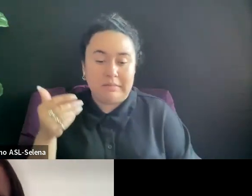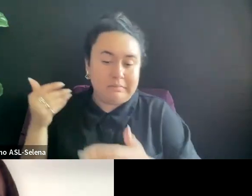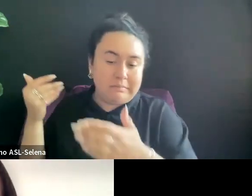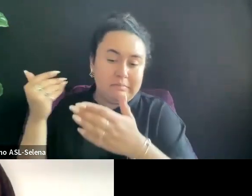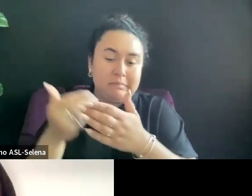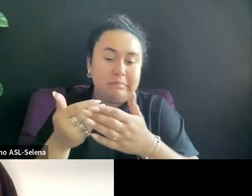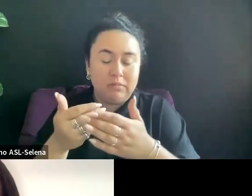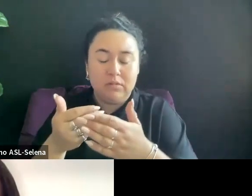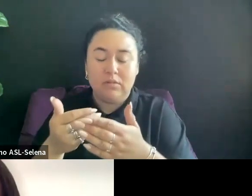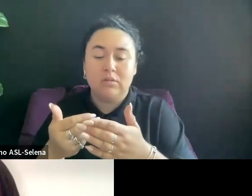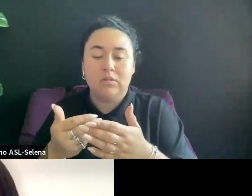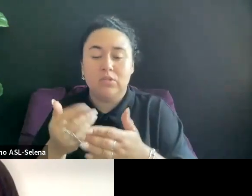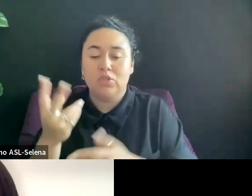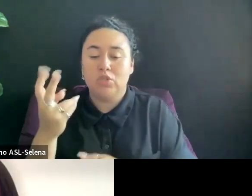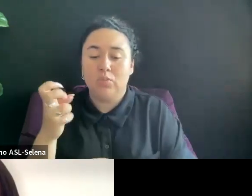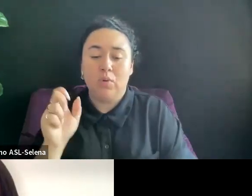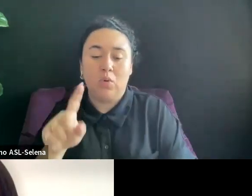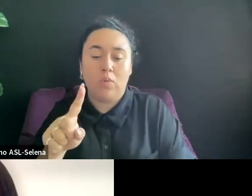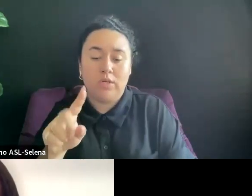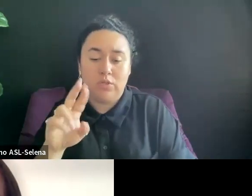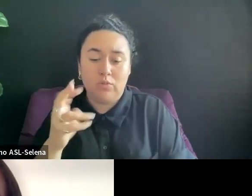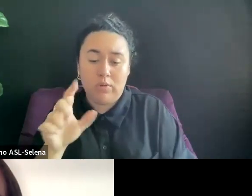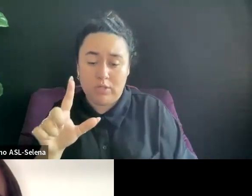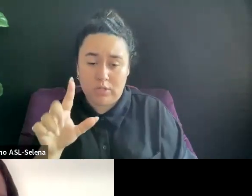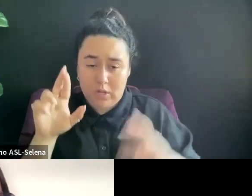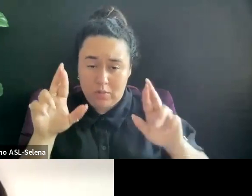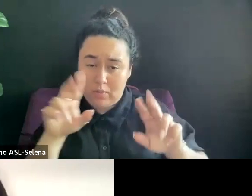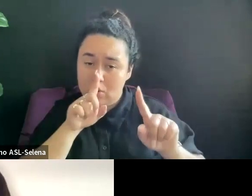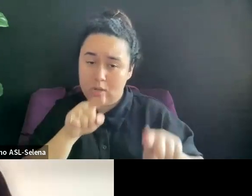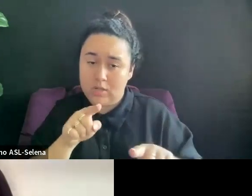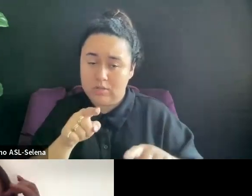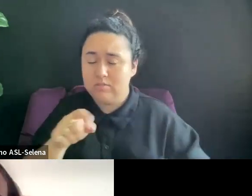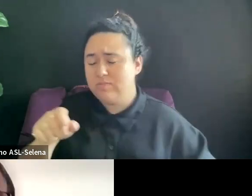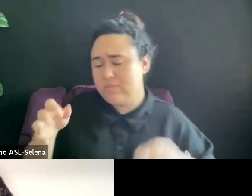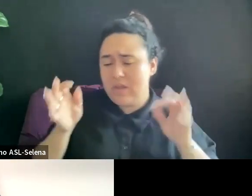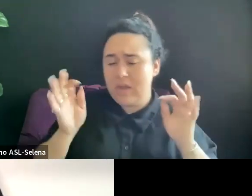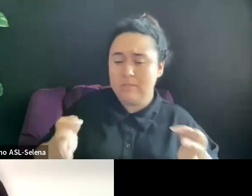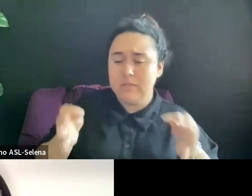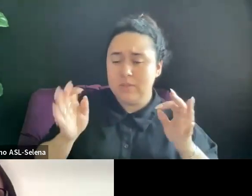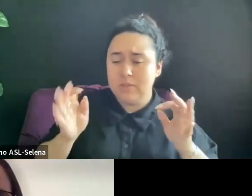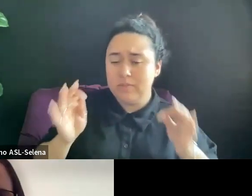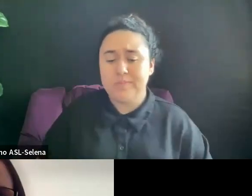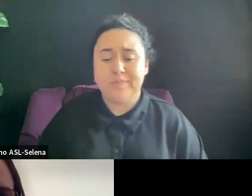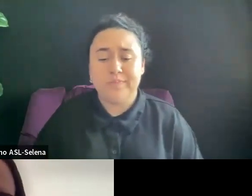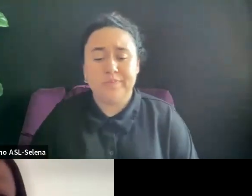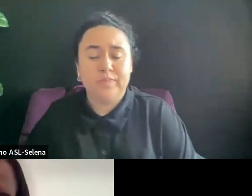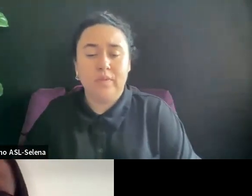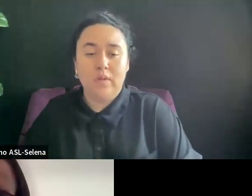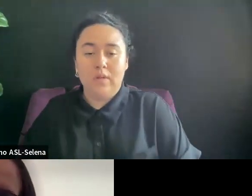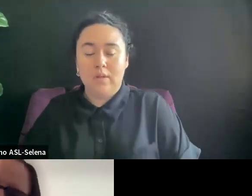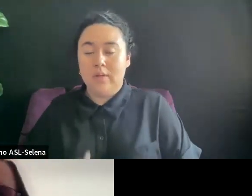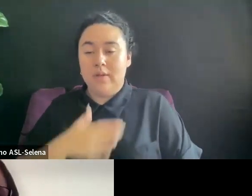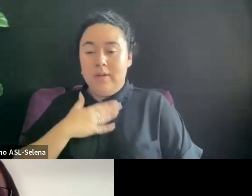I HOPE YOU CAN ANSWER BEFORE WE CLOSE. ABSOLUTELY. I'M GLAD TO ANSWER AS MANY QUESTIONS AS I CAN.